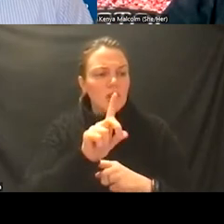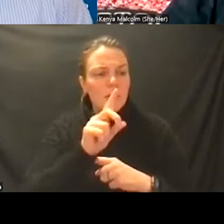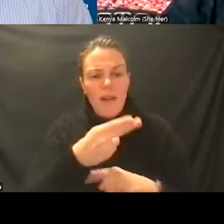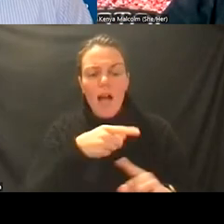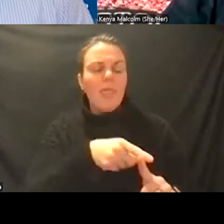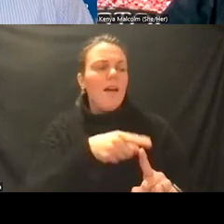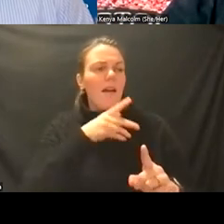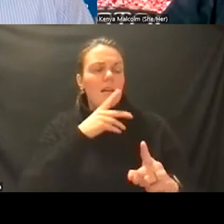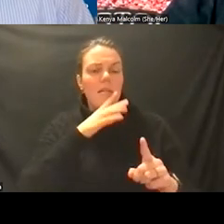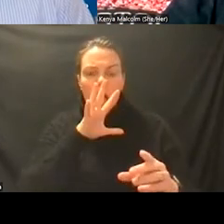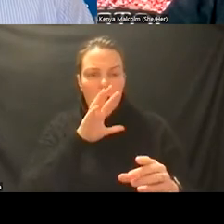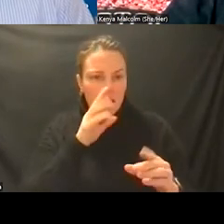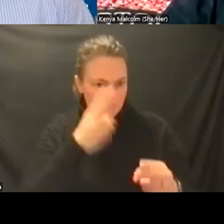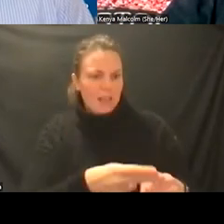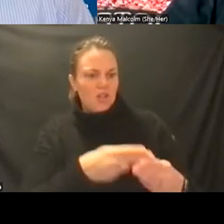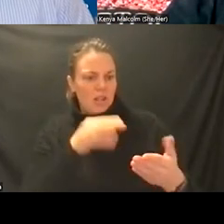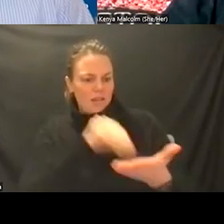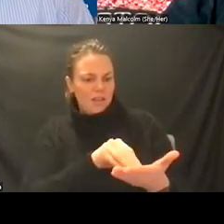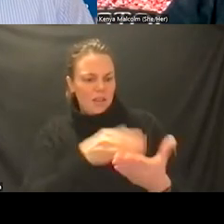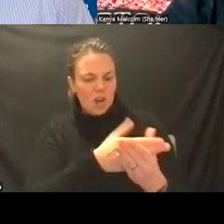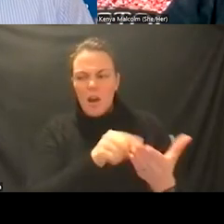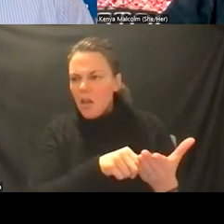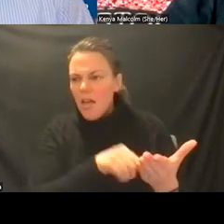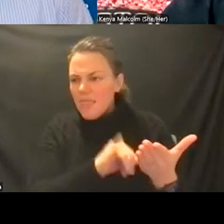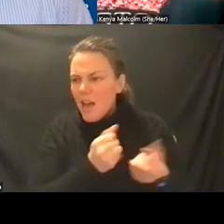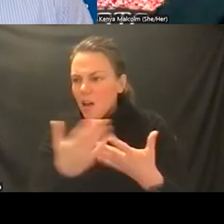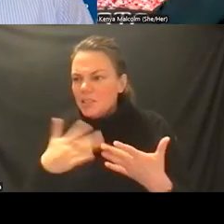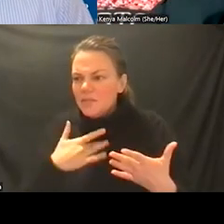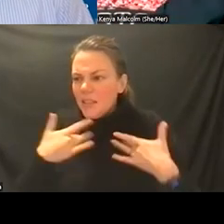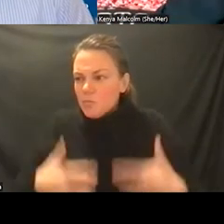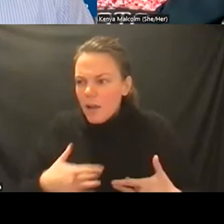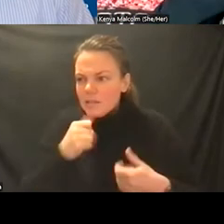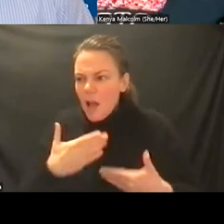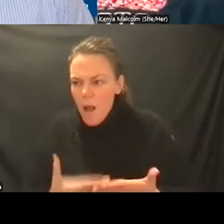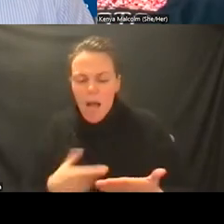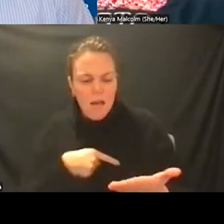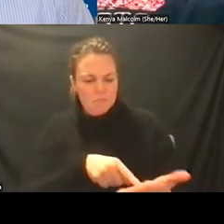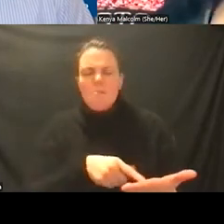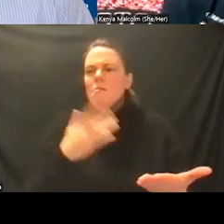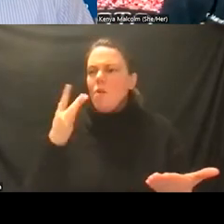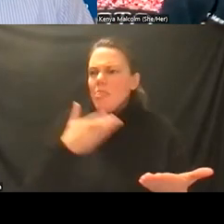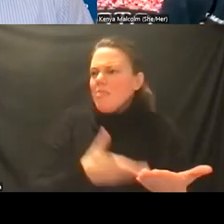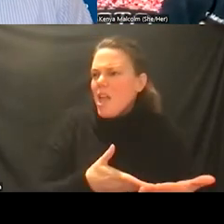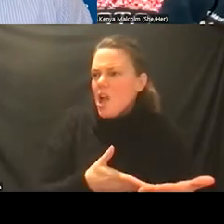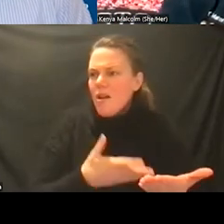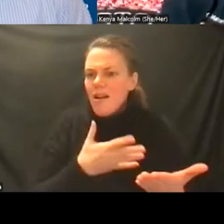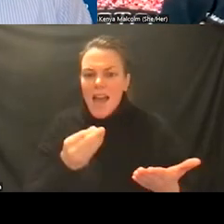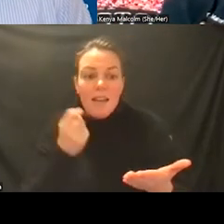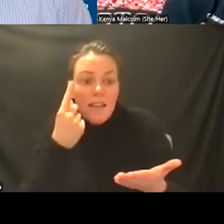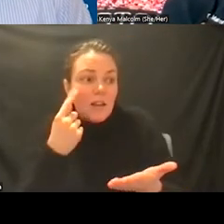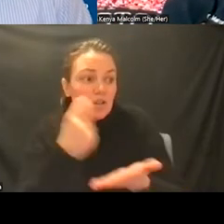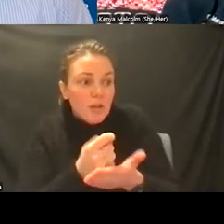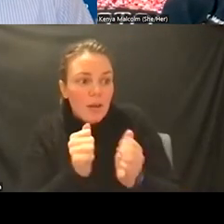itself drives to feeling depressed and not well not necessarily treatable by an antidepressant